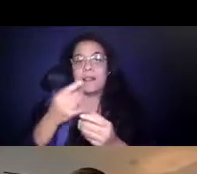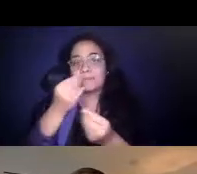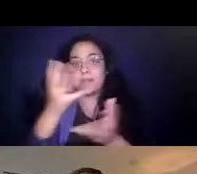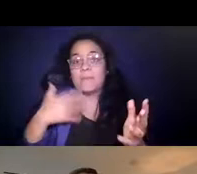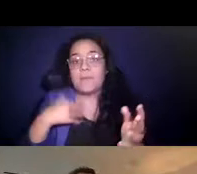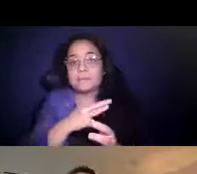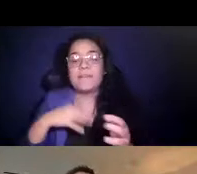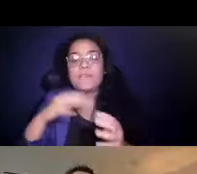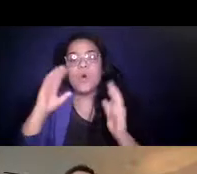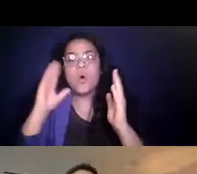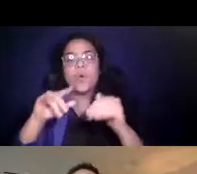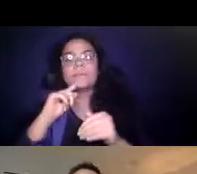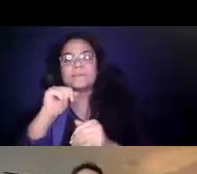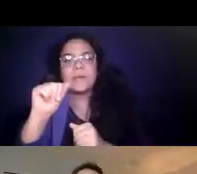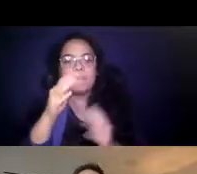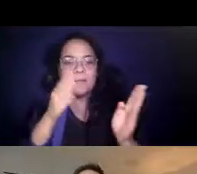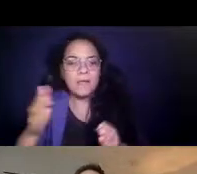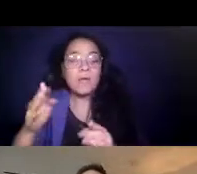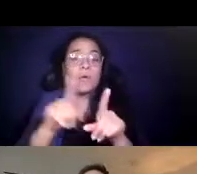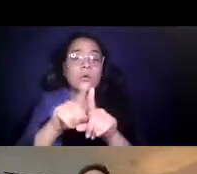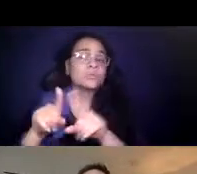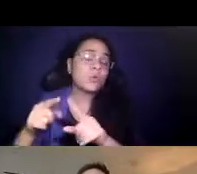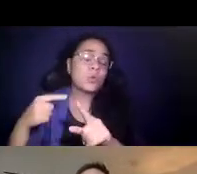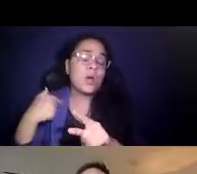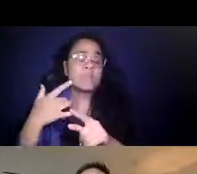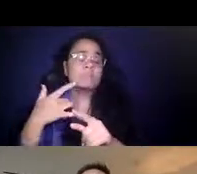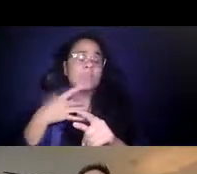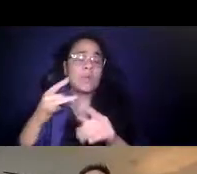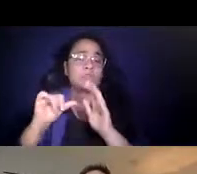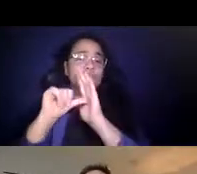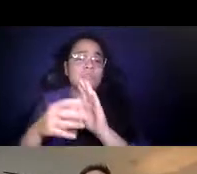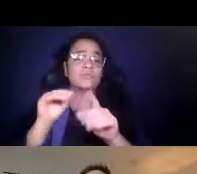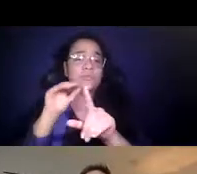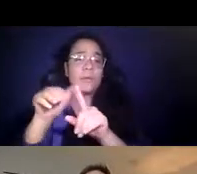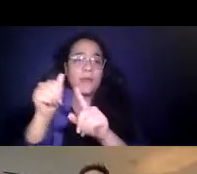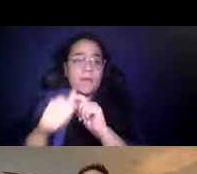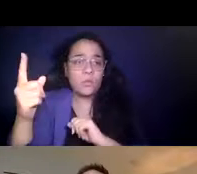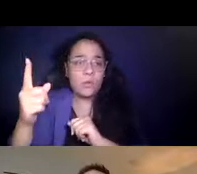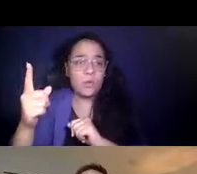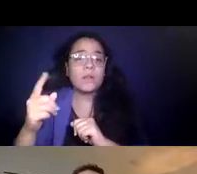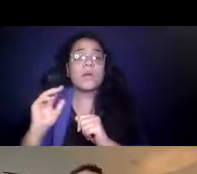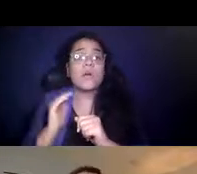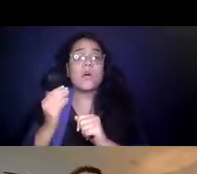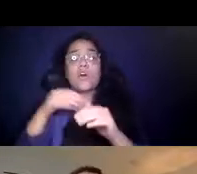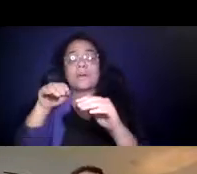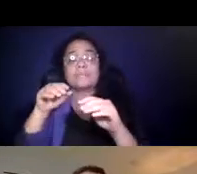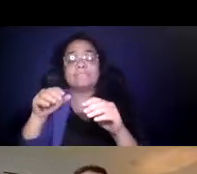14:17:58 And I would also just like to stress and remind everyone that our entrance nationally